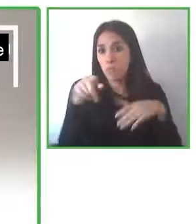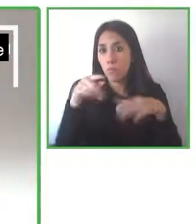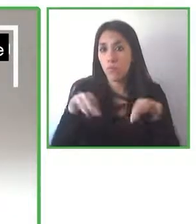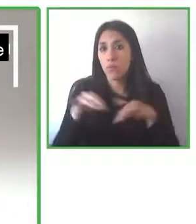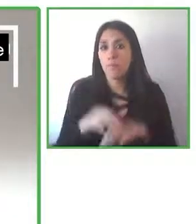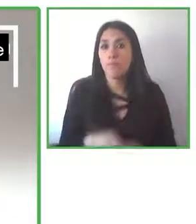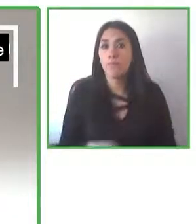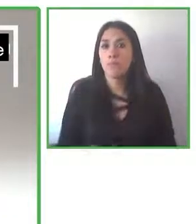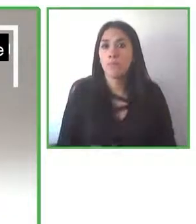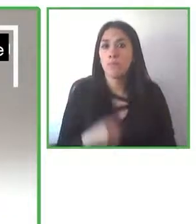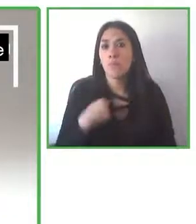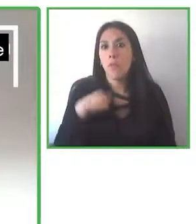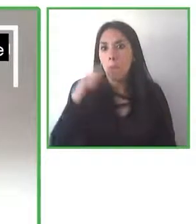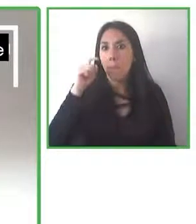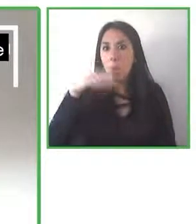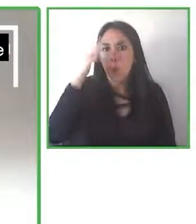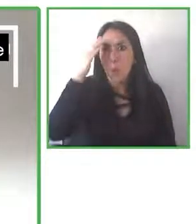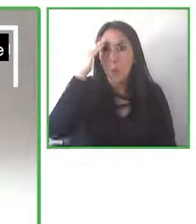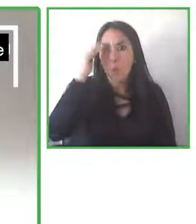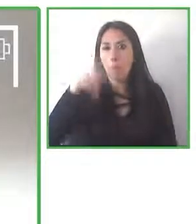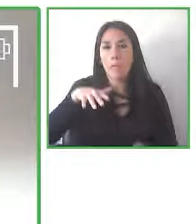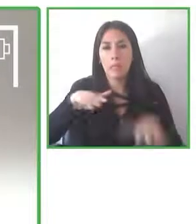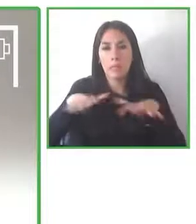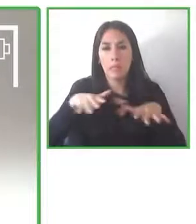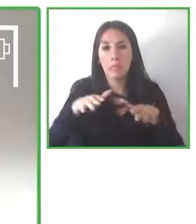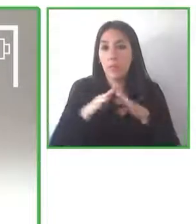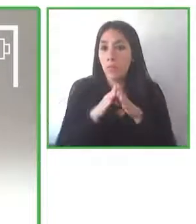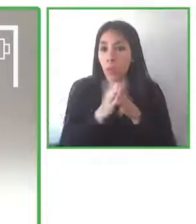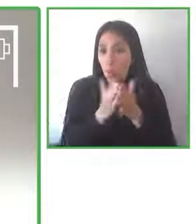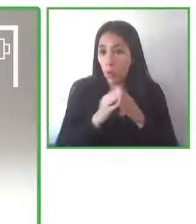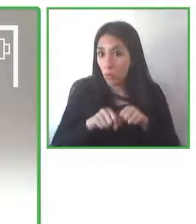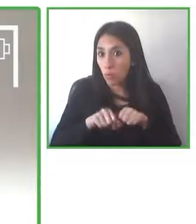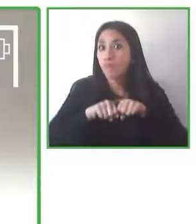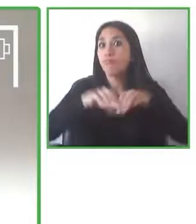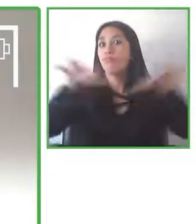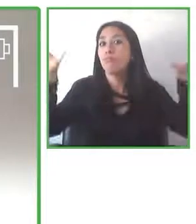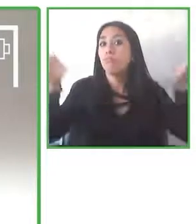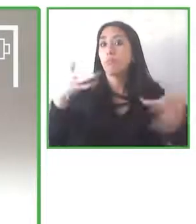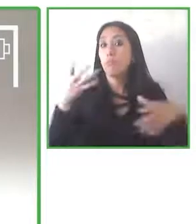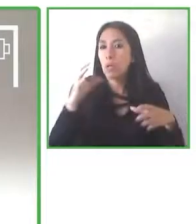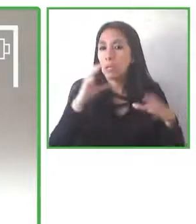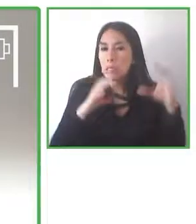they're provided I think it's so important to have accessible books for all so that people